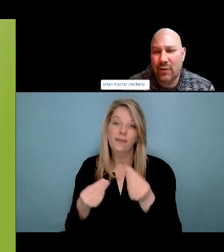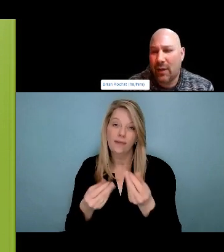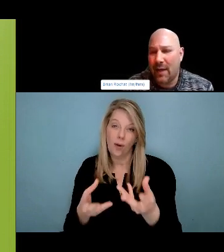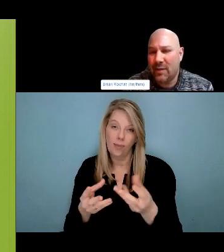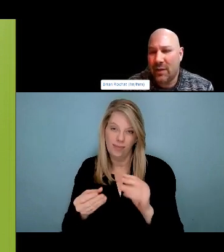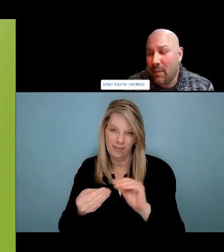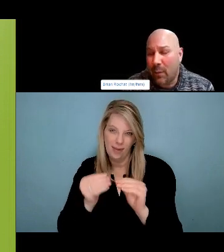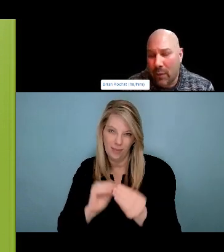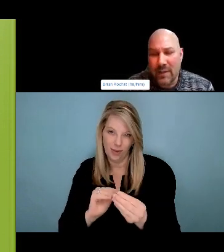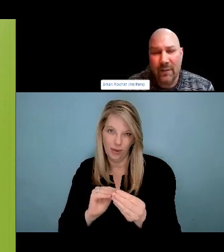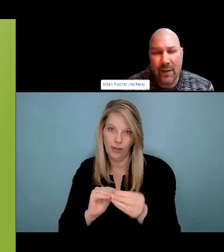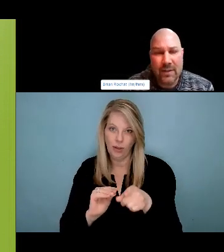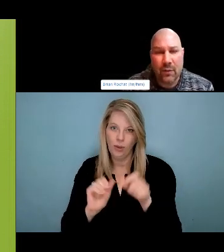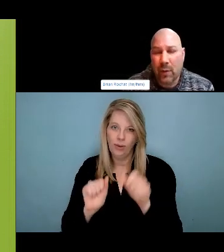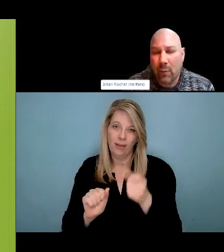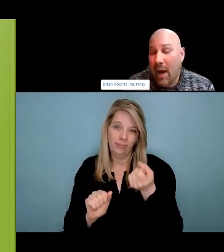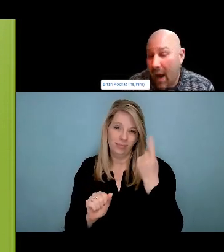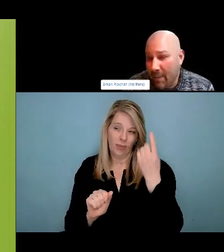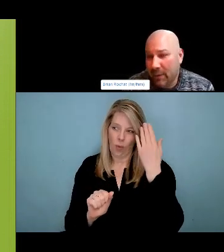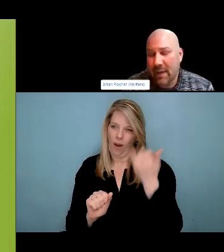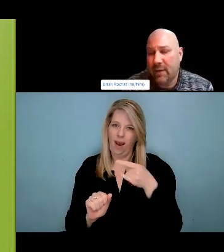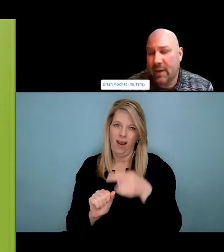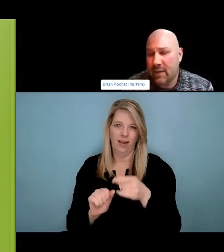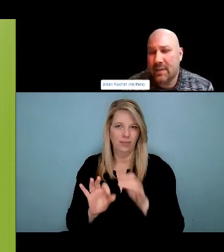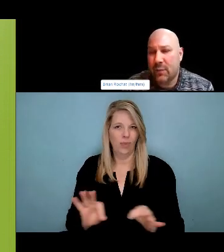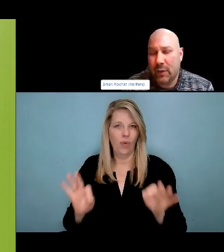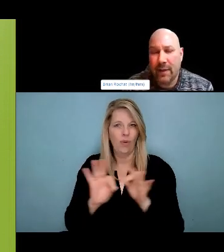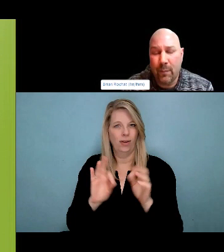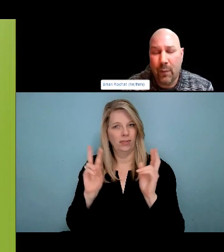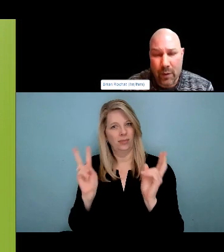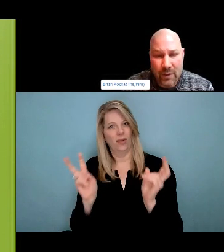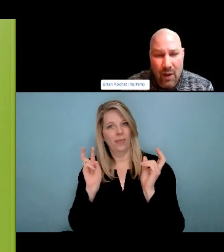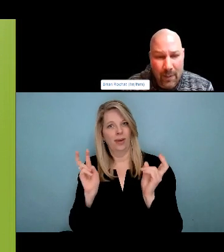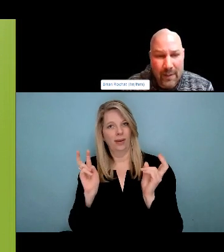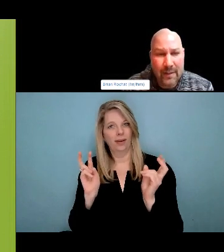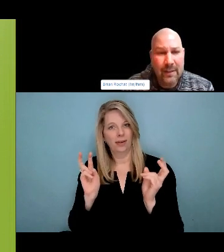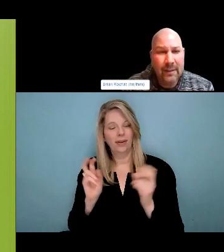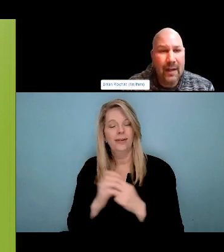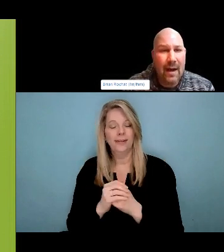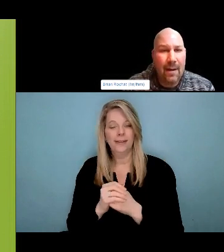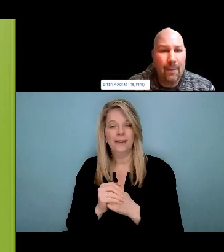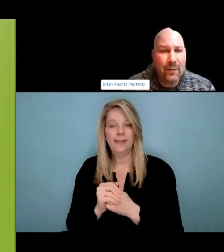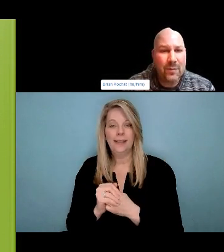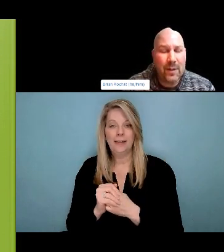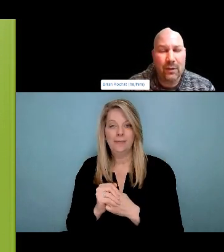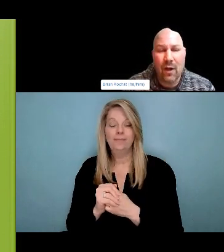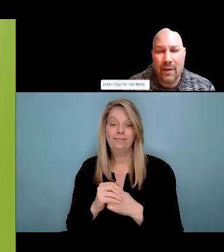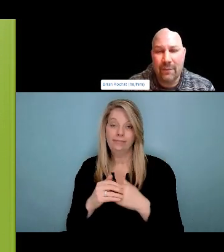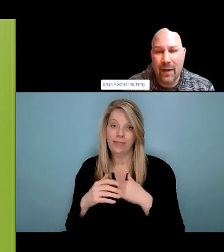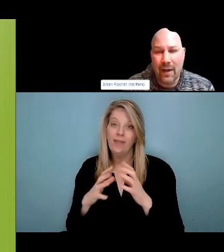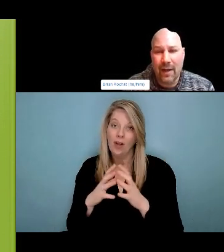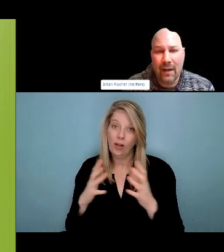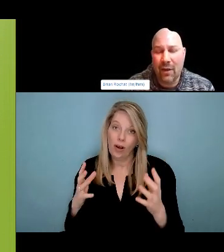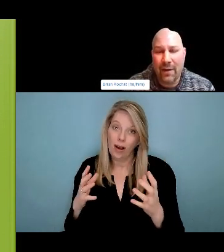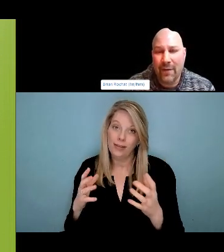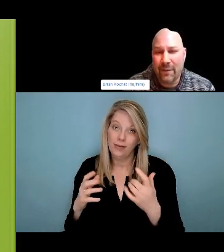repeated harms related to their substance use. And that means many folks, in fact the majority of folks who use substances do it in a way